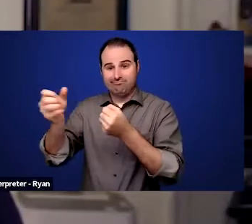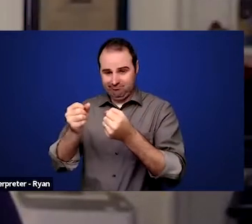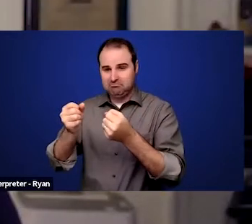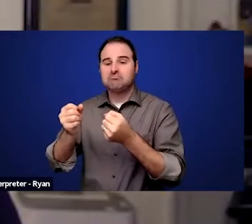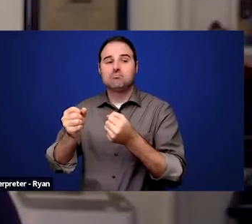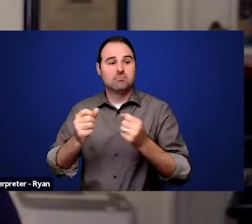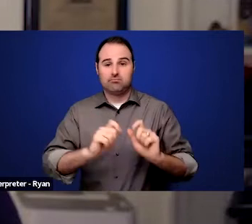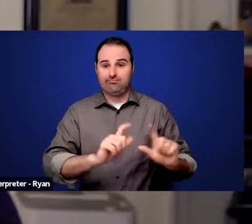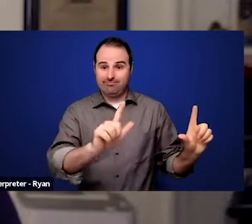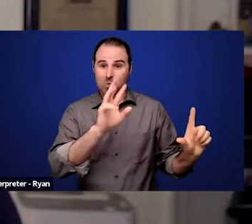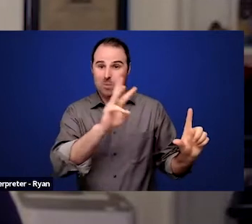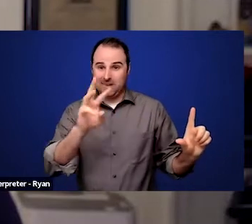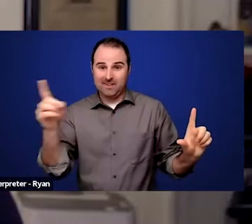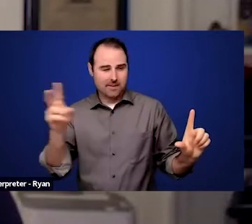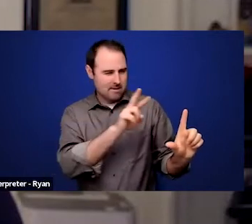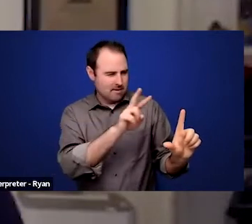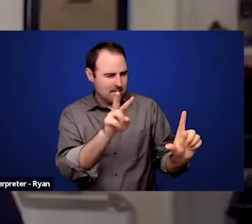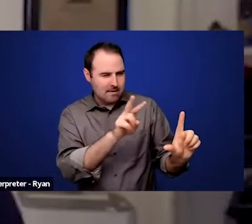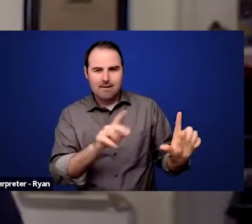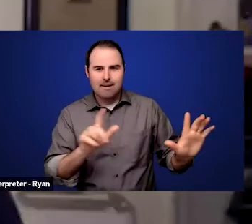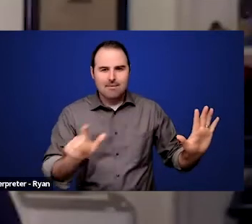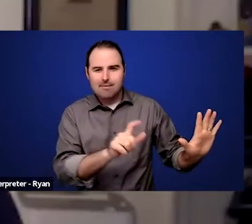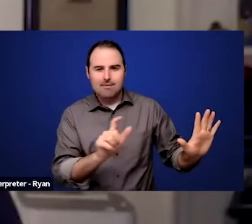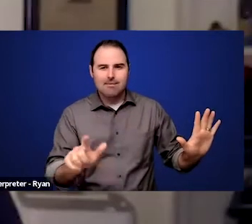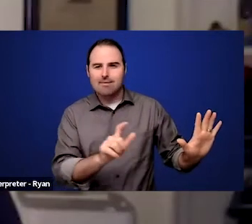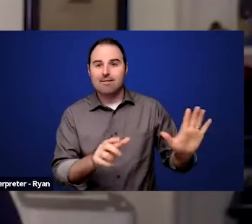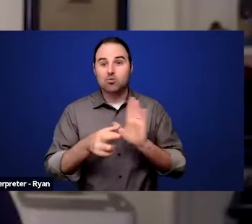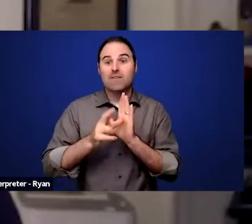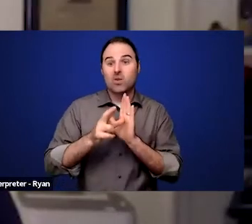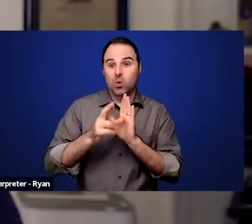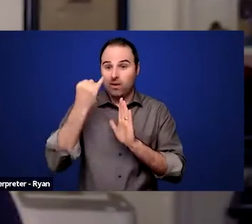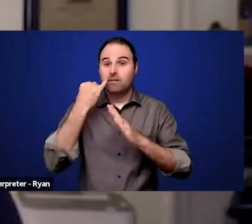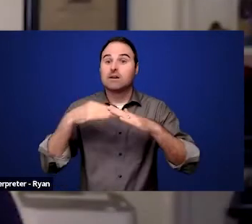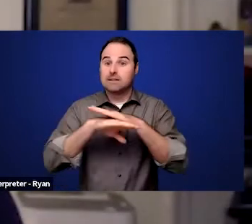to see a few websites are accessible, those types of things can be very important,